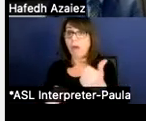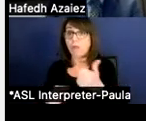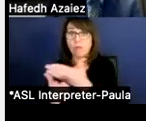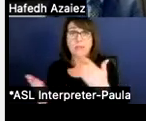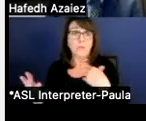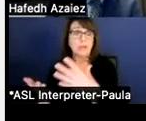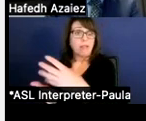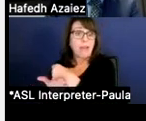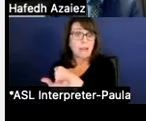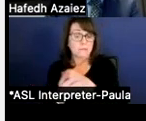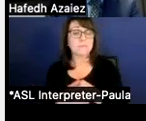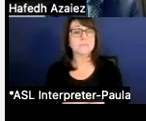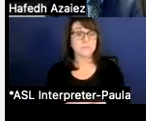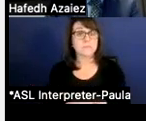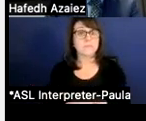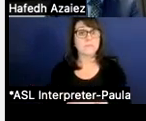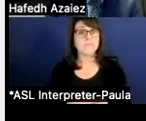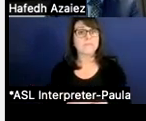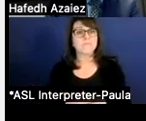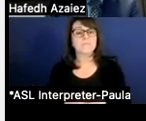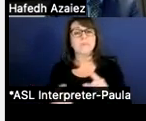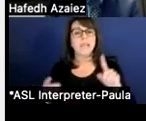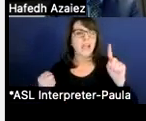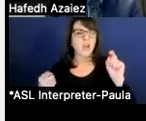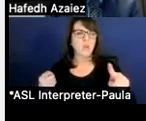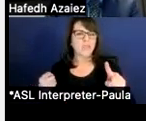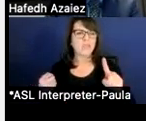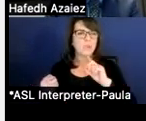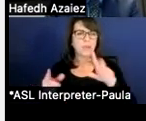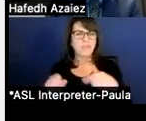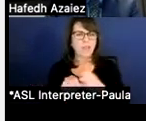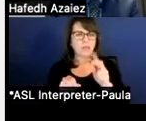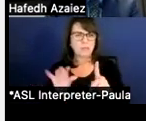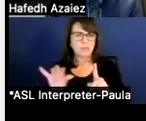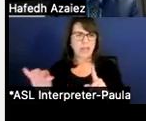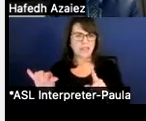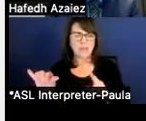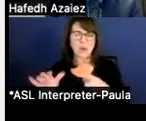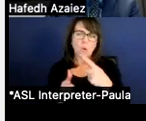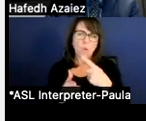And so this question follows in that sentiment, follows within that theme, or the part of the...